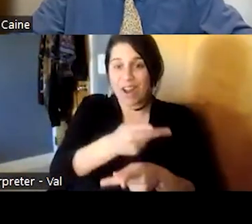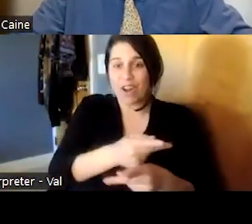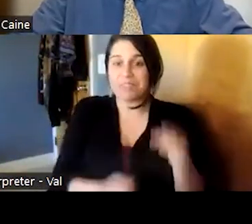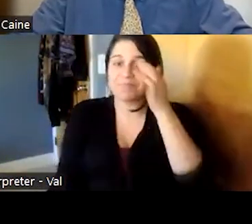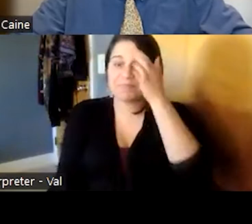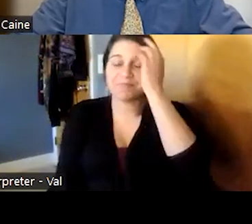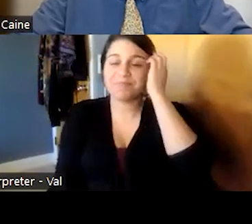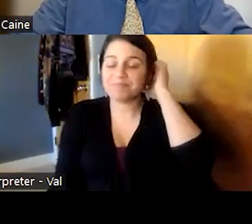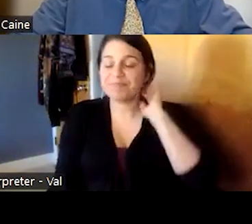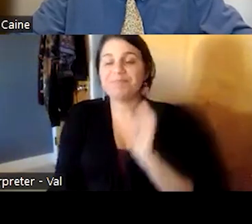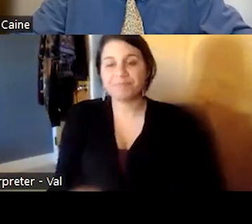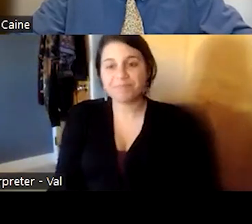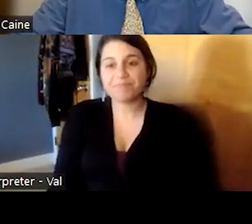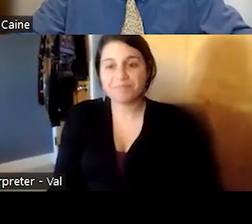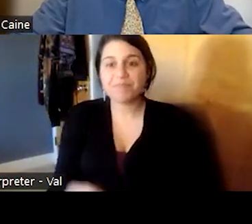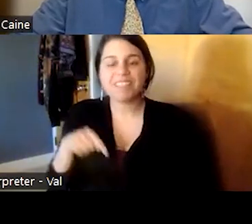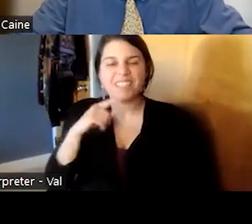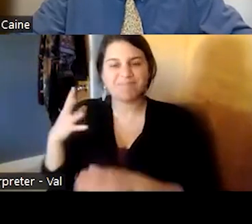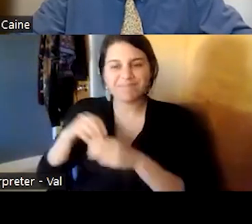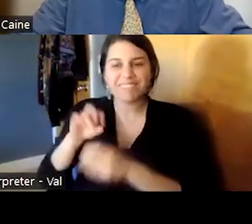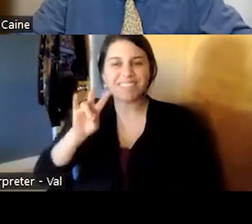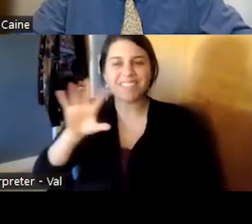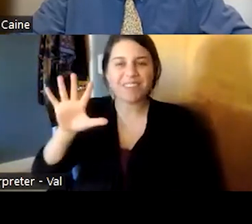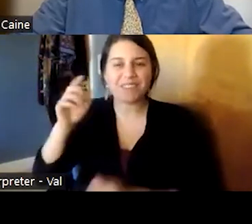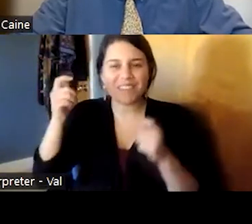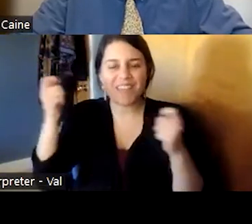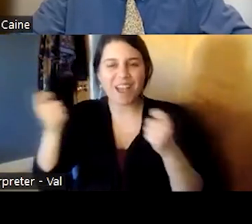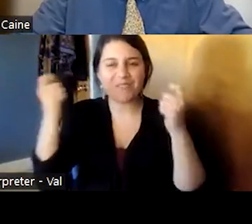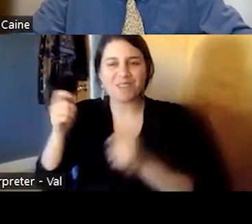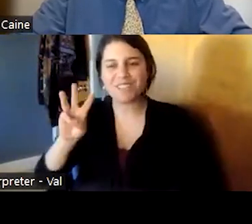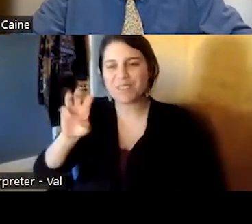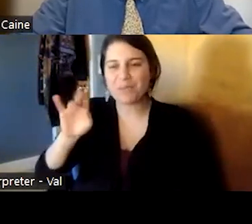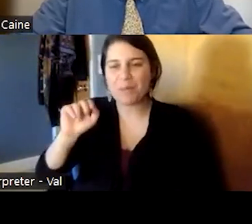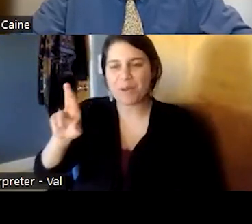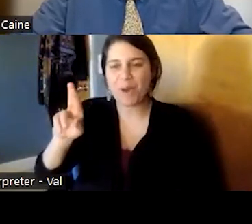being presented as part of the 75th anniversary webinar series for the department of psychiatry